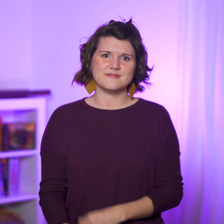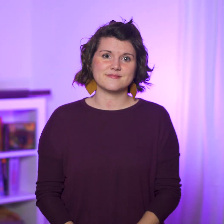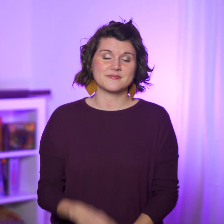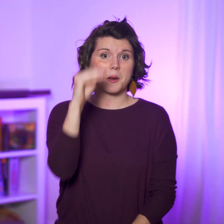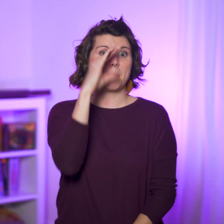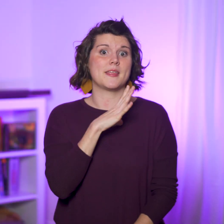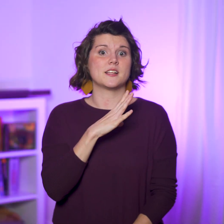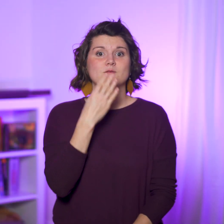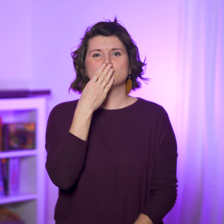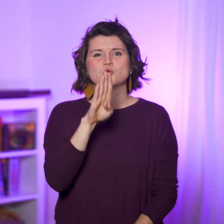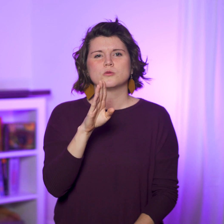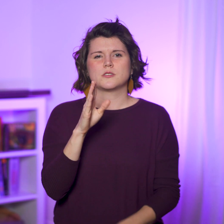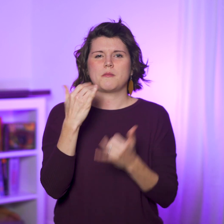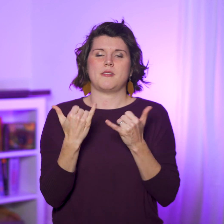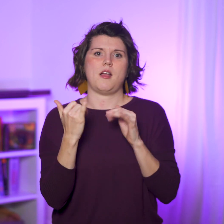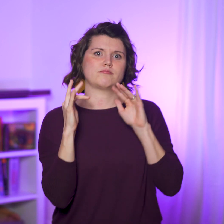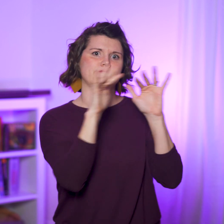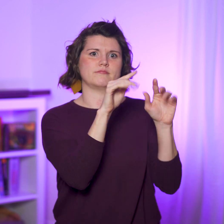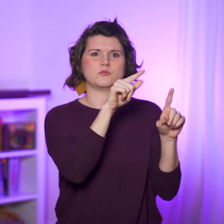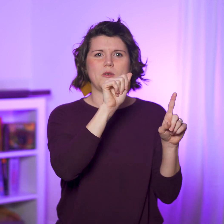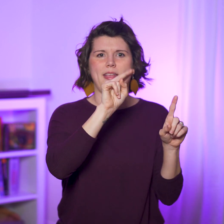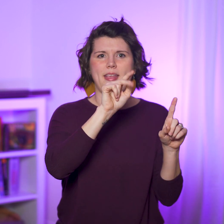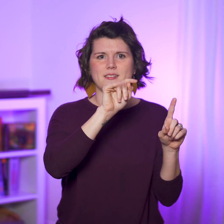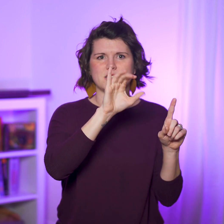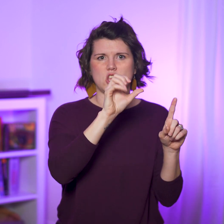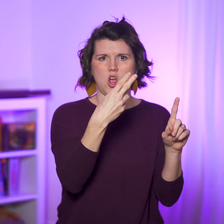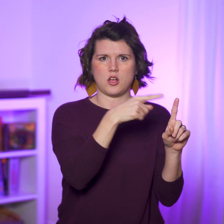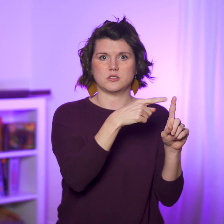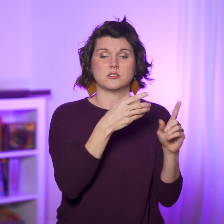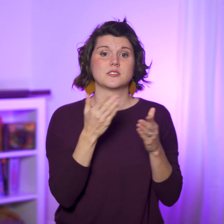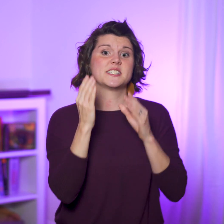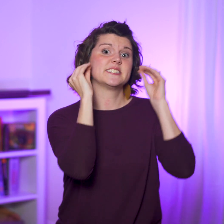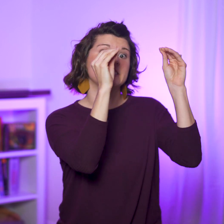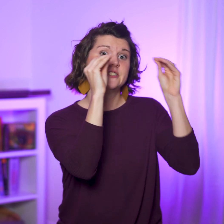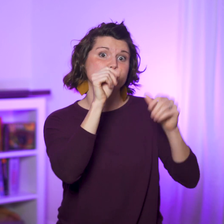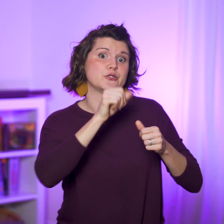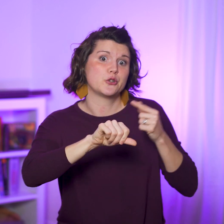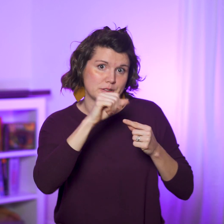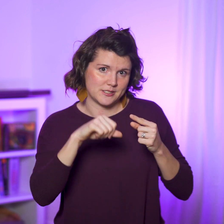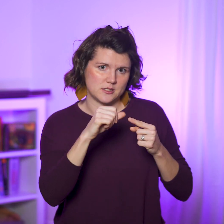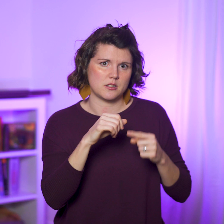Men from Jerusalem come to Antioch and teach circumcision,